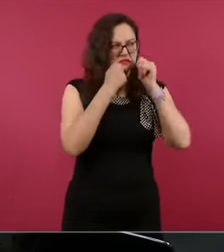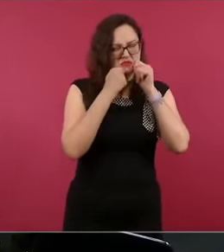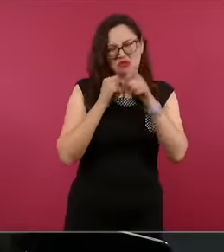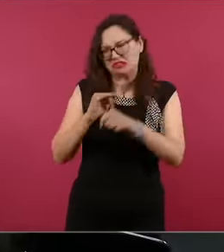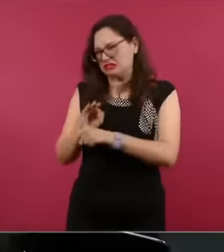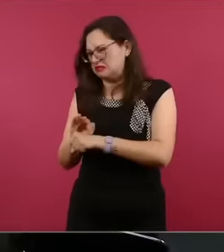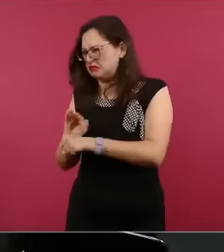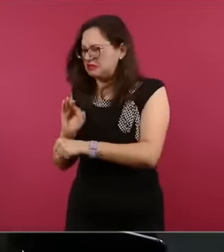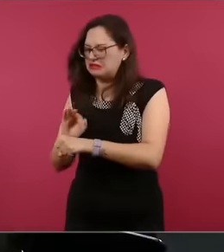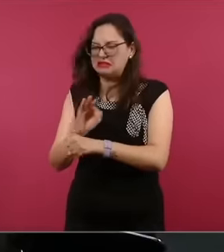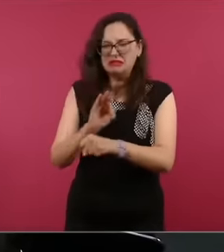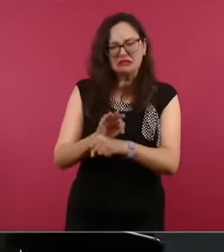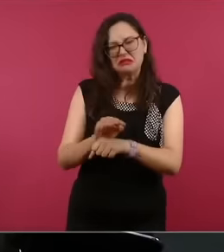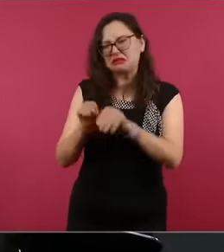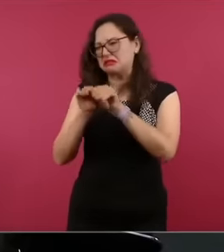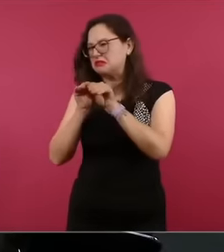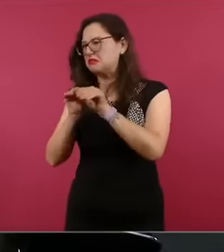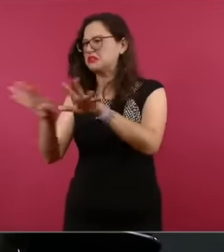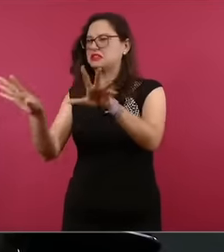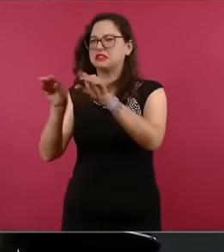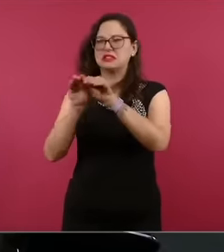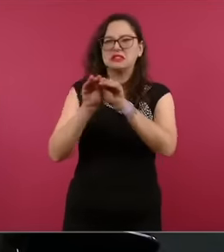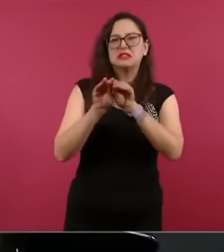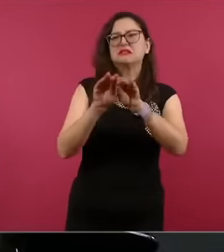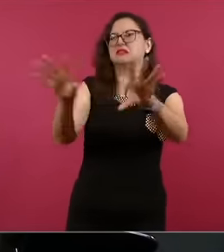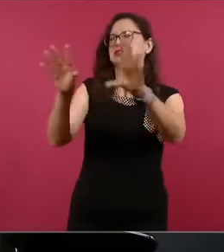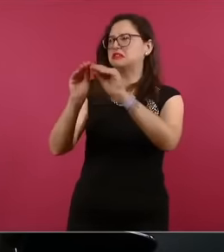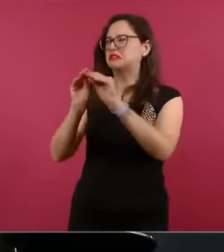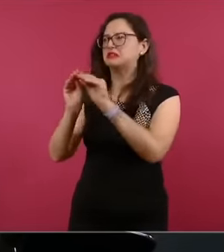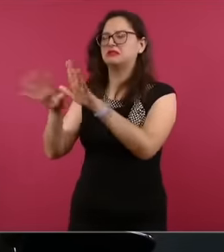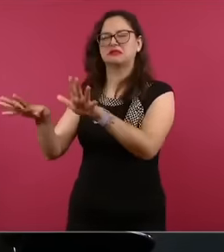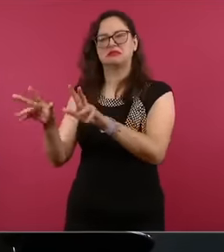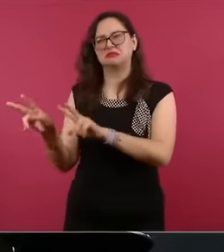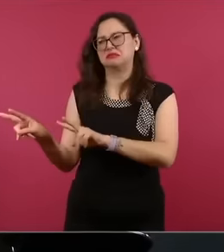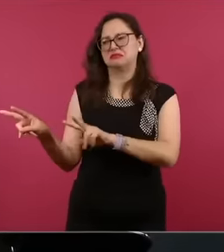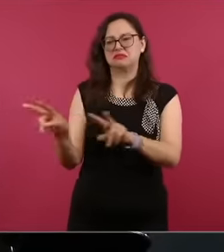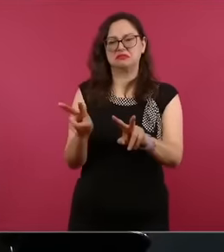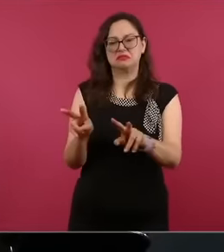not without counting what they are doing to him, for example, the violations and violations